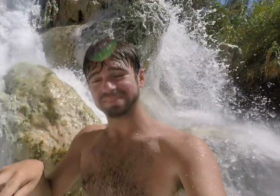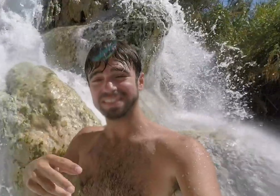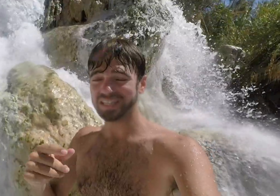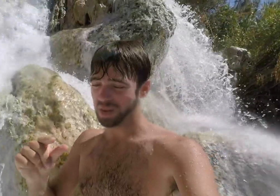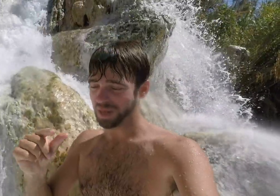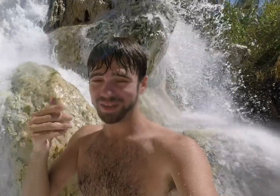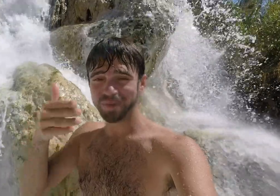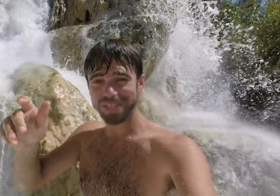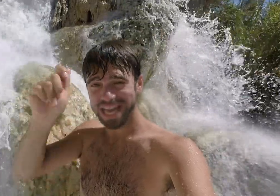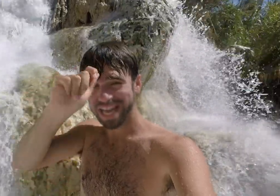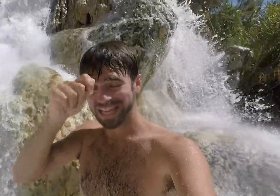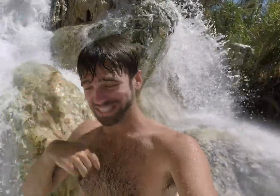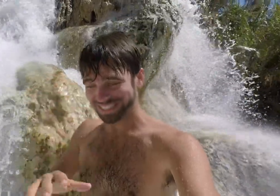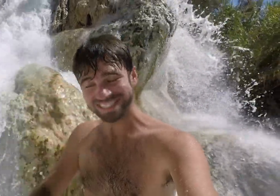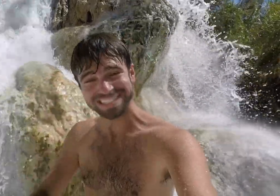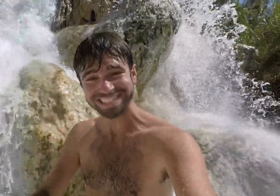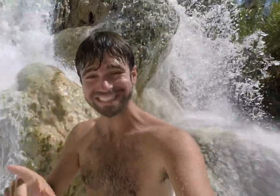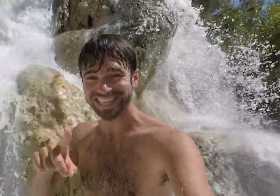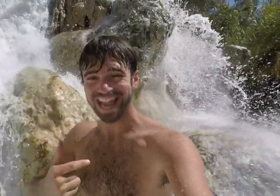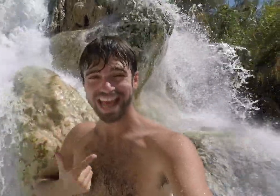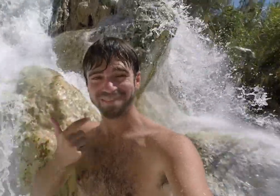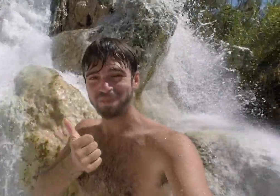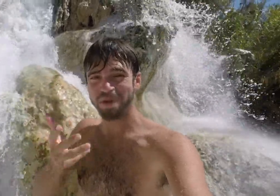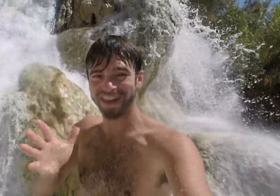My grandpa was nearly losing his hat! He cannot live without it. Lucky him.